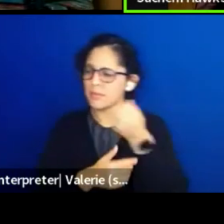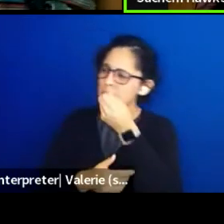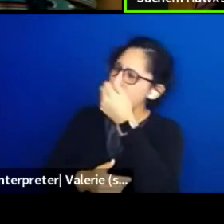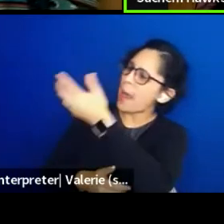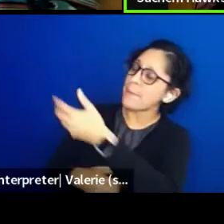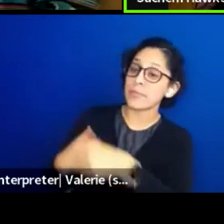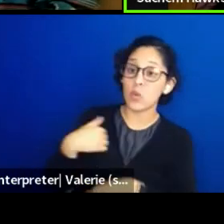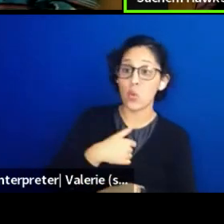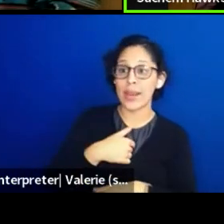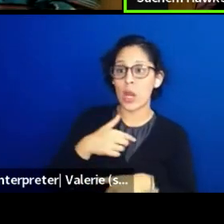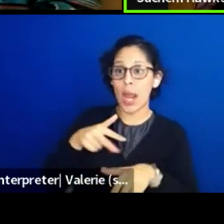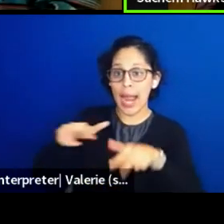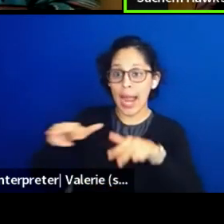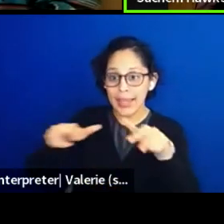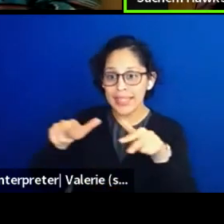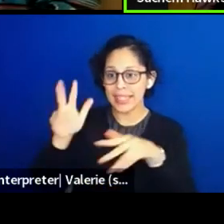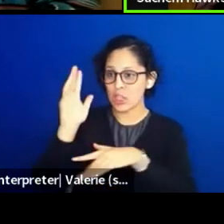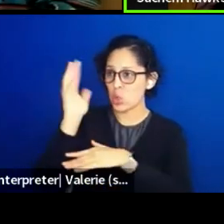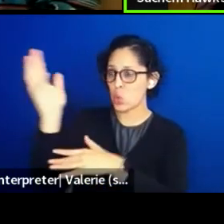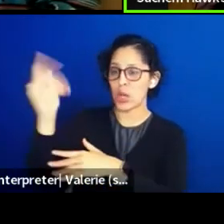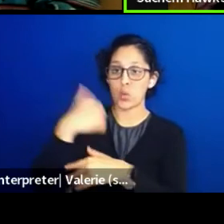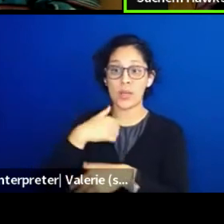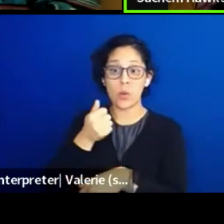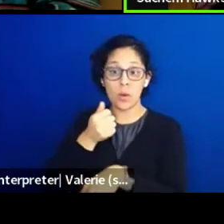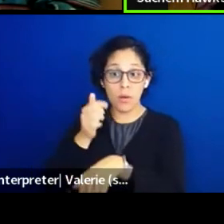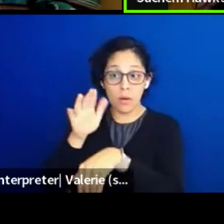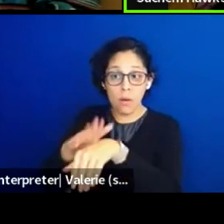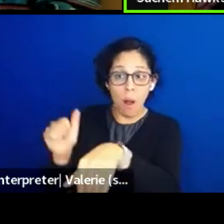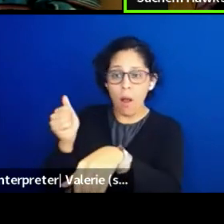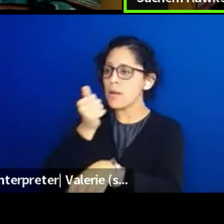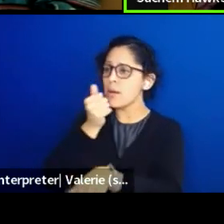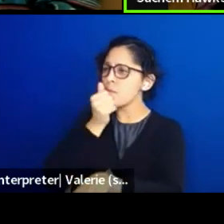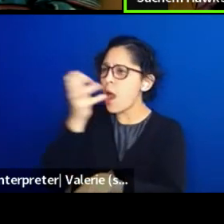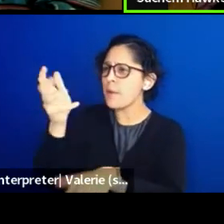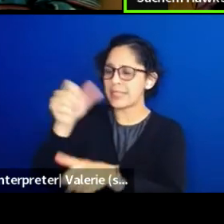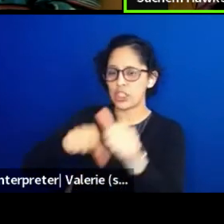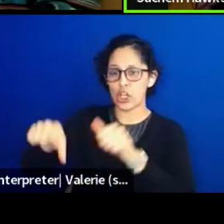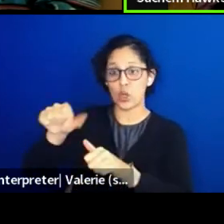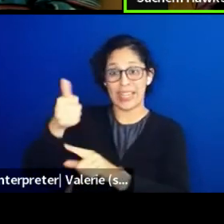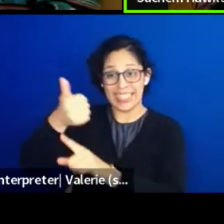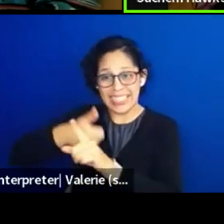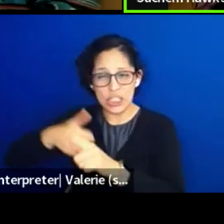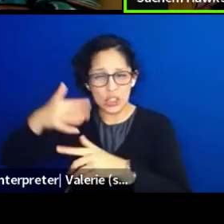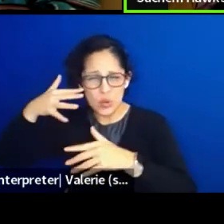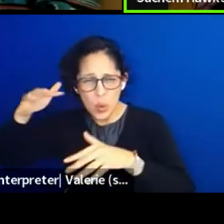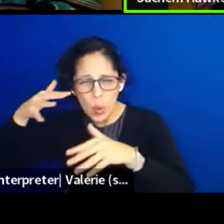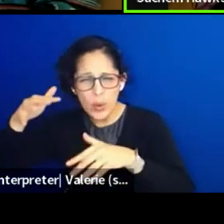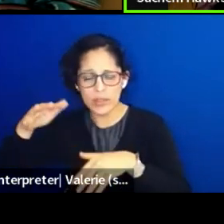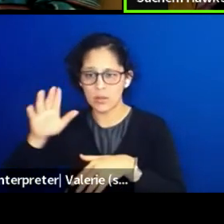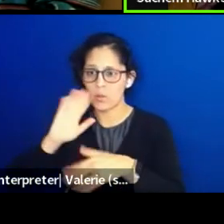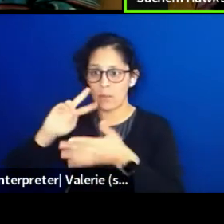but each call means something different. And there's different inflections in your call.